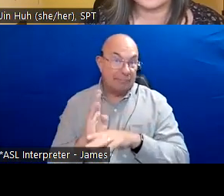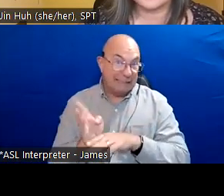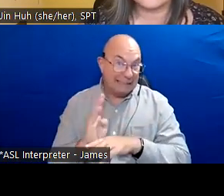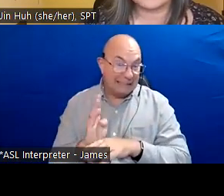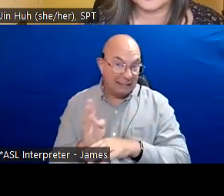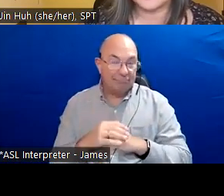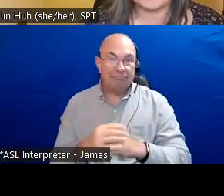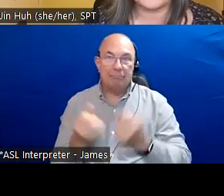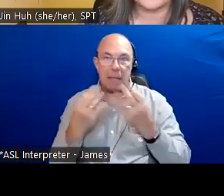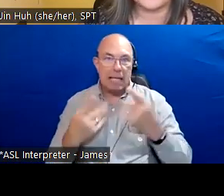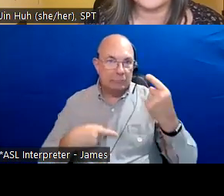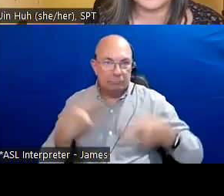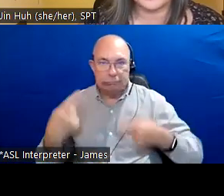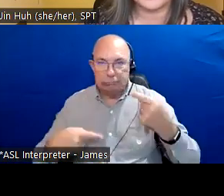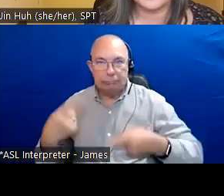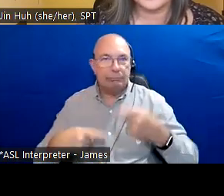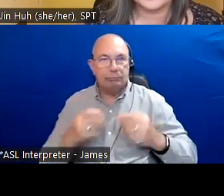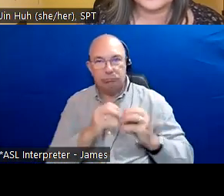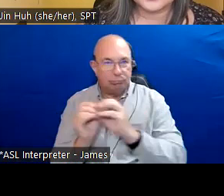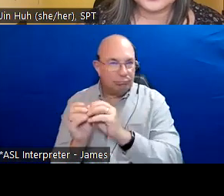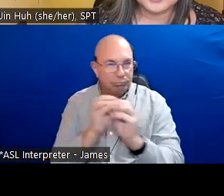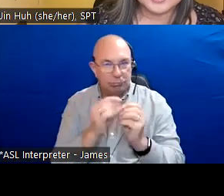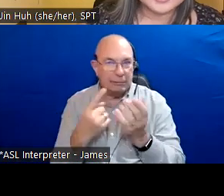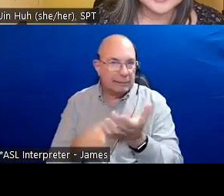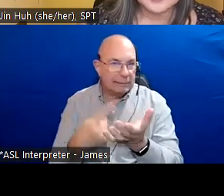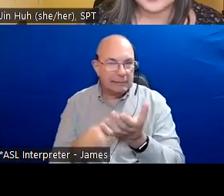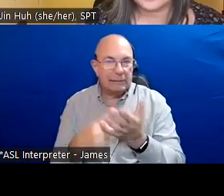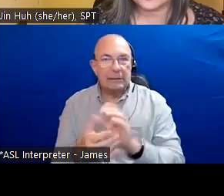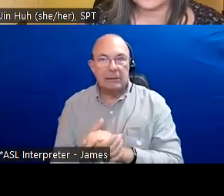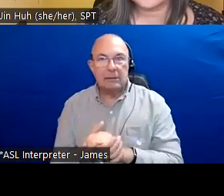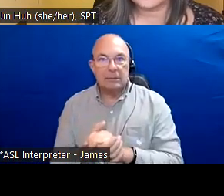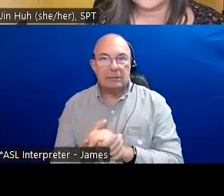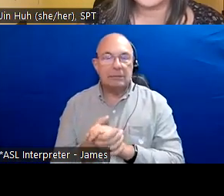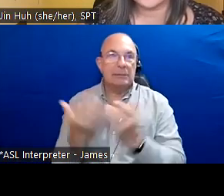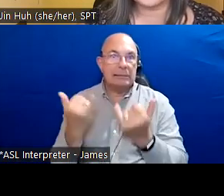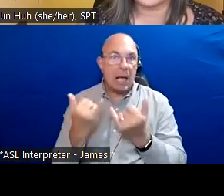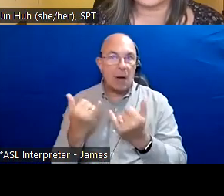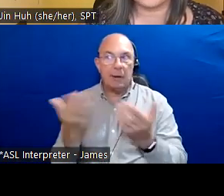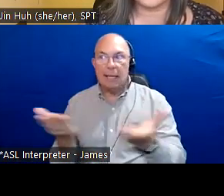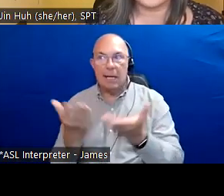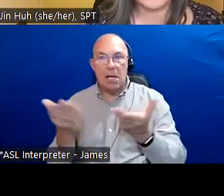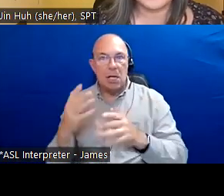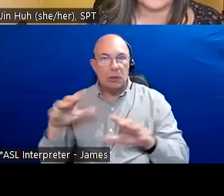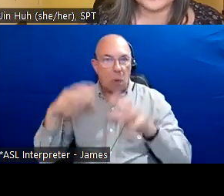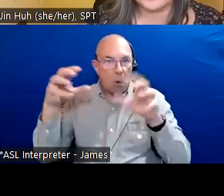We are going to get started and we are going to start with some housekeeping items. Thank you for joining us today.